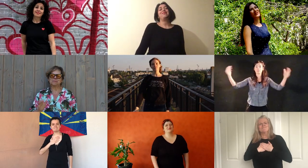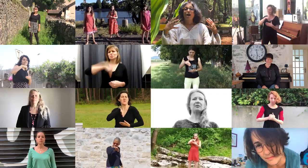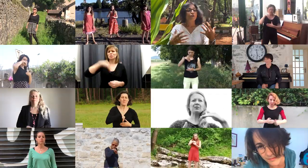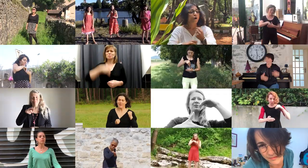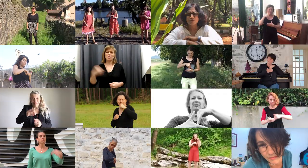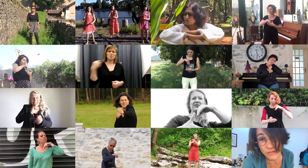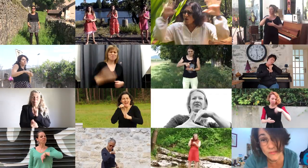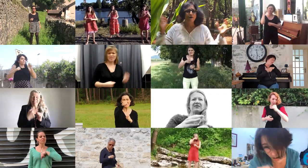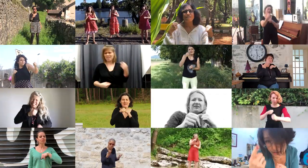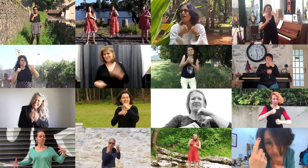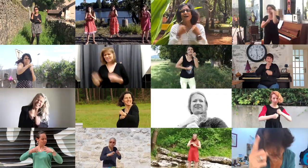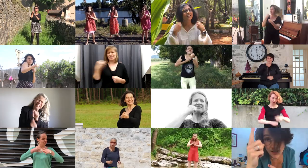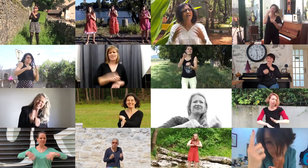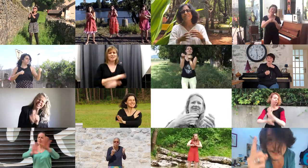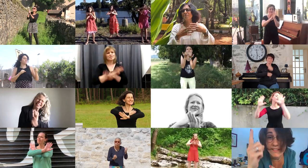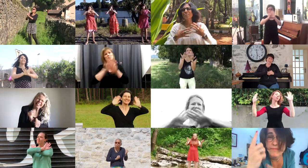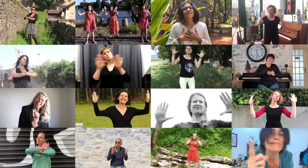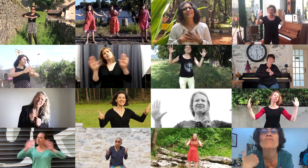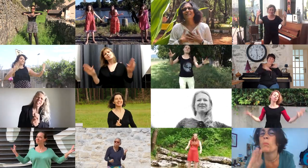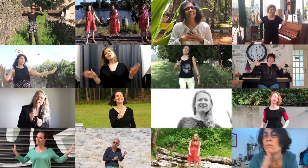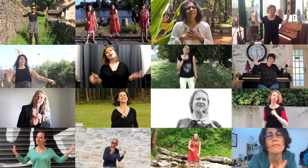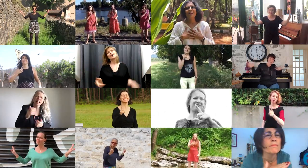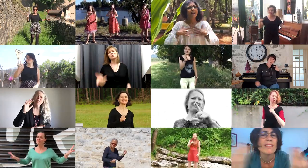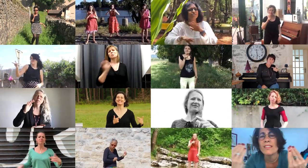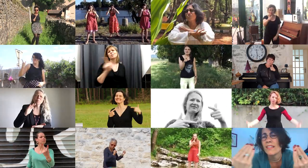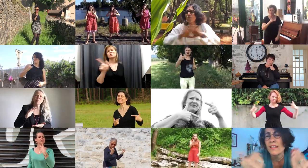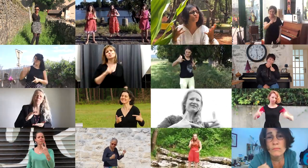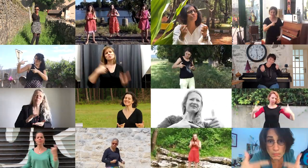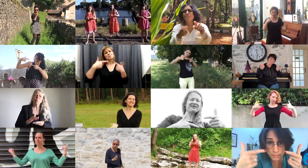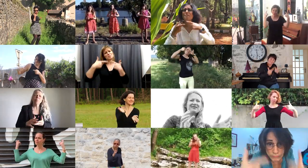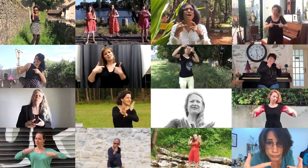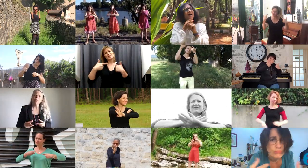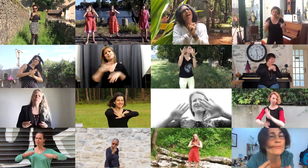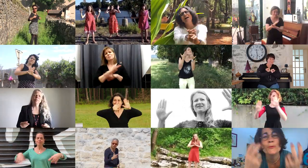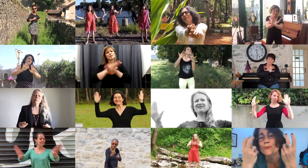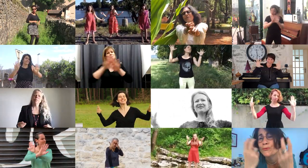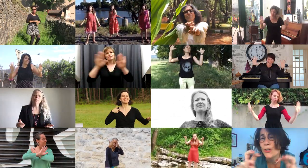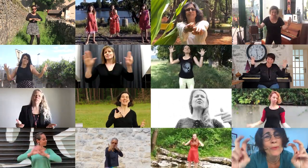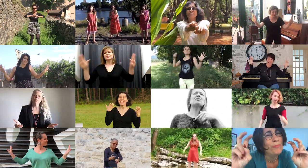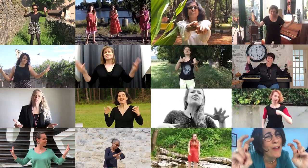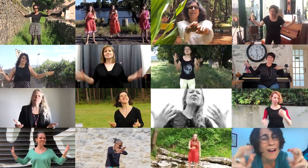I got no more fight left in me I don't want you to be my enemy